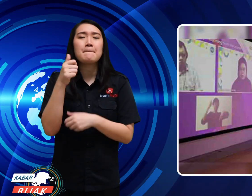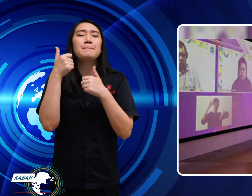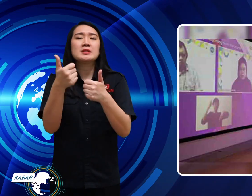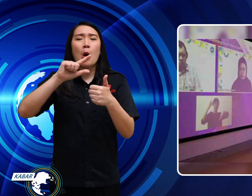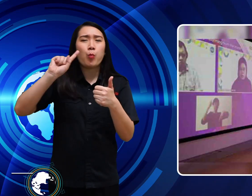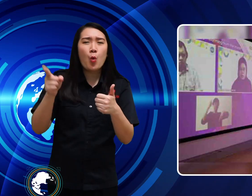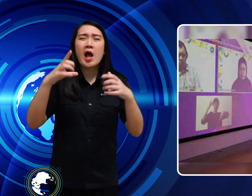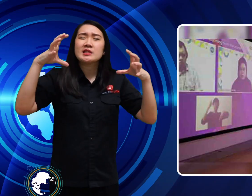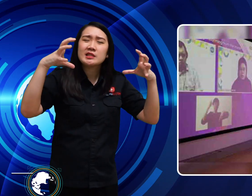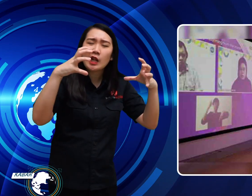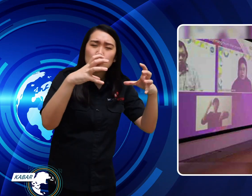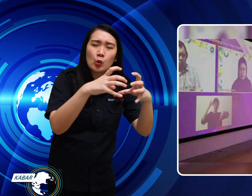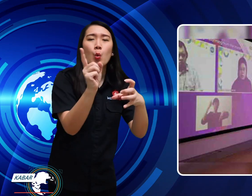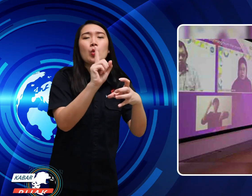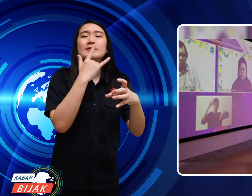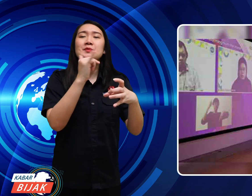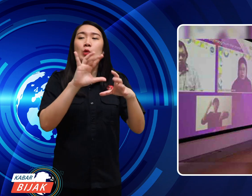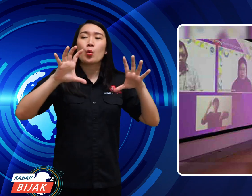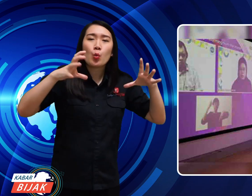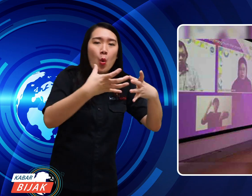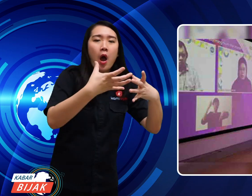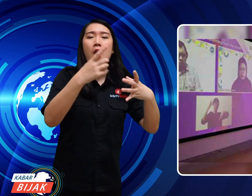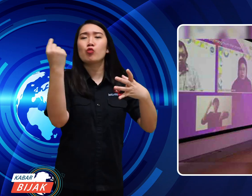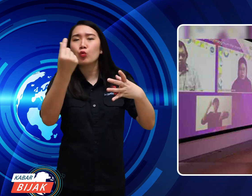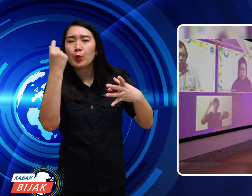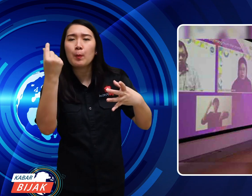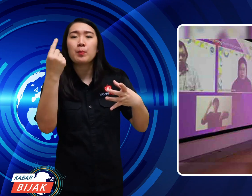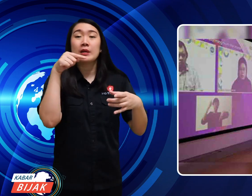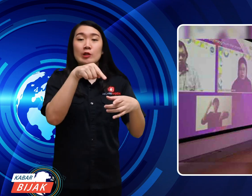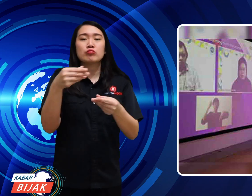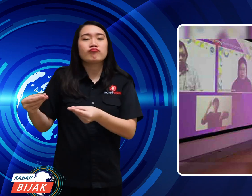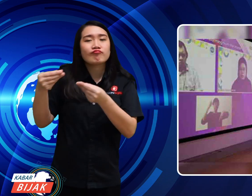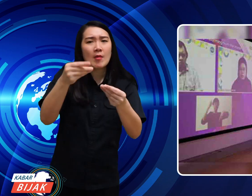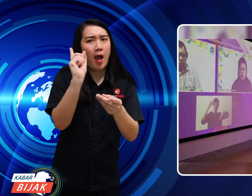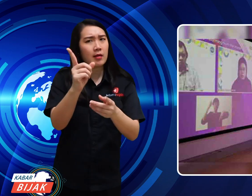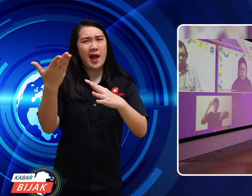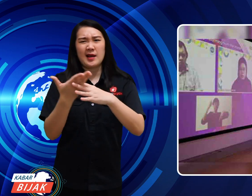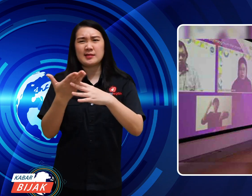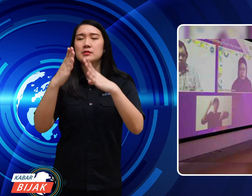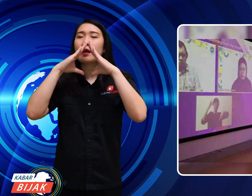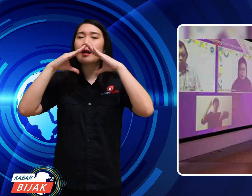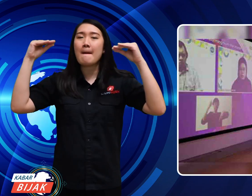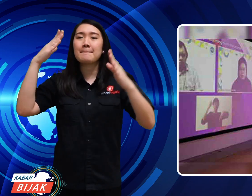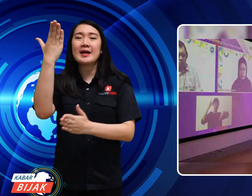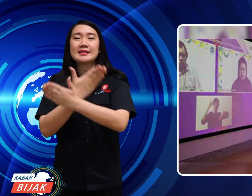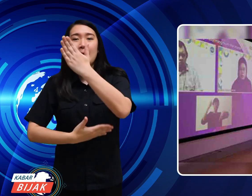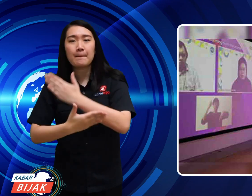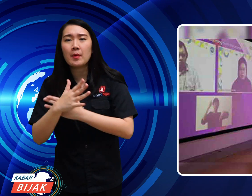You can start with small things first, such as space The public is provided with Disability-friendly access.